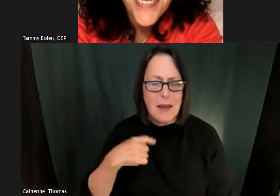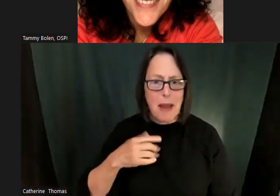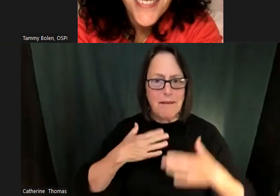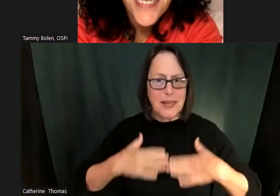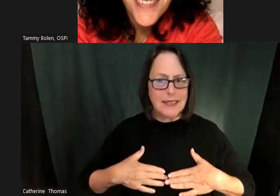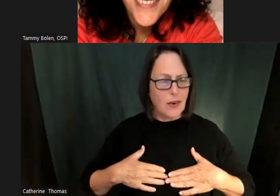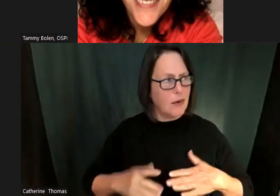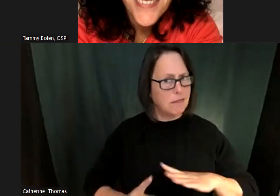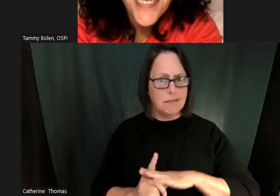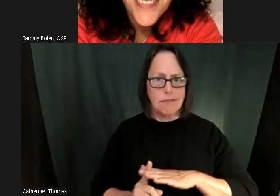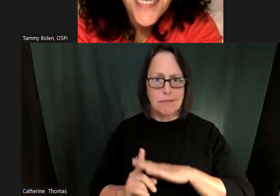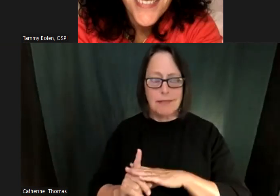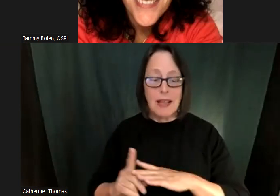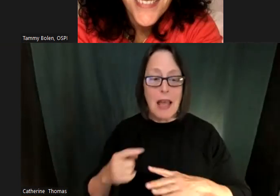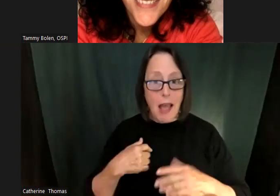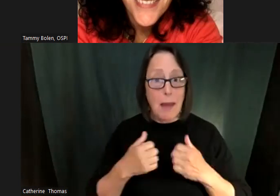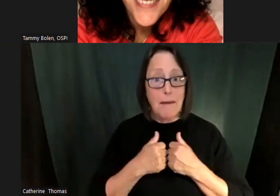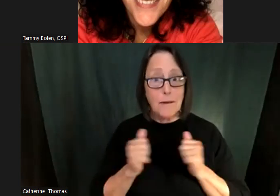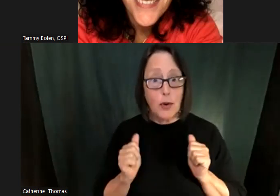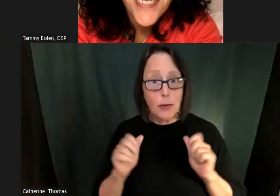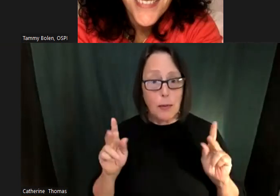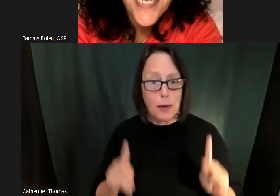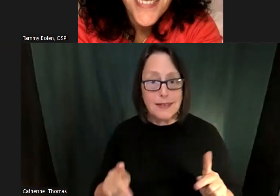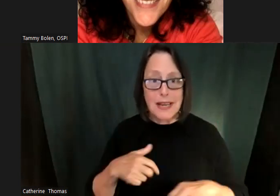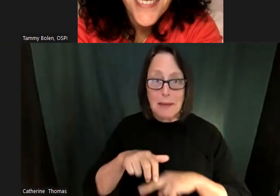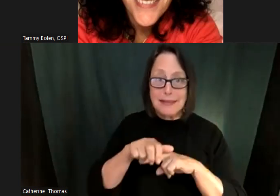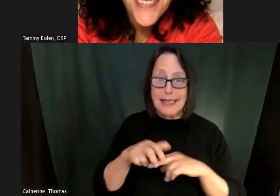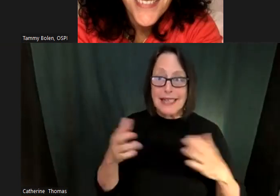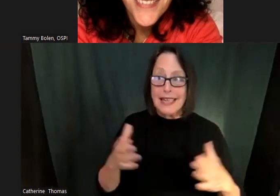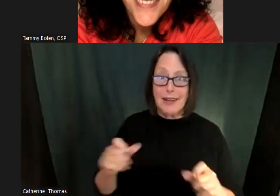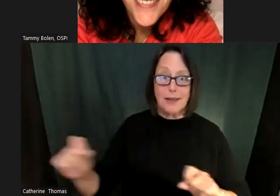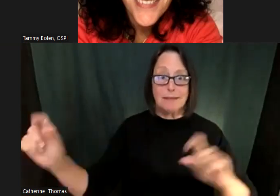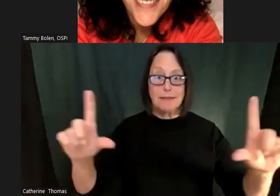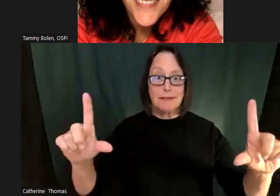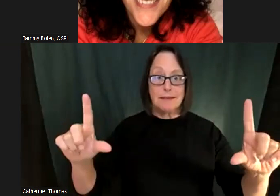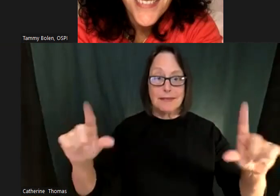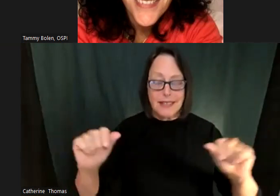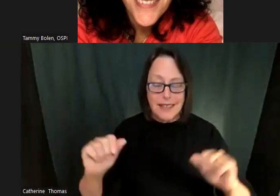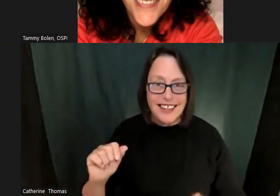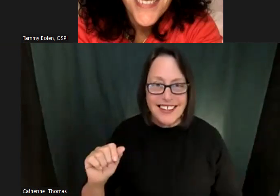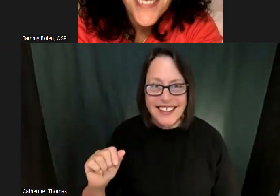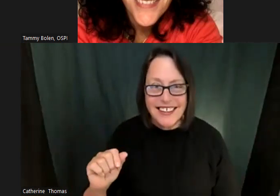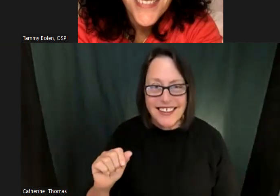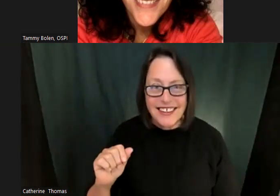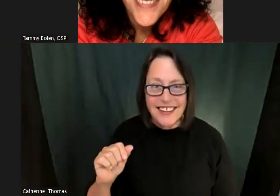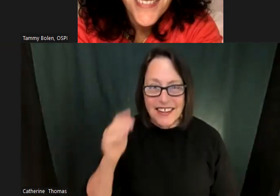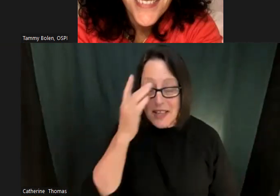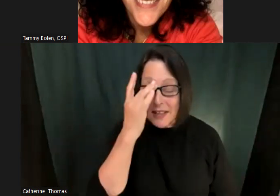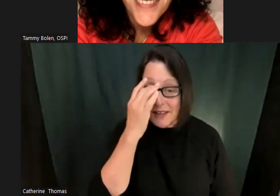I think about that and as we're doing these exercises, I'm like noticing like.